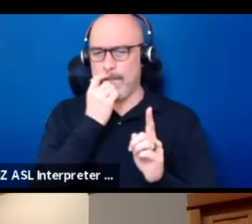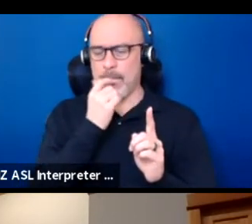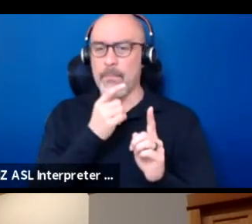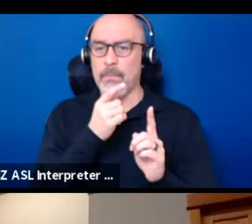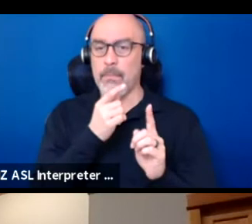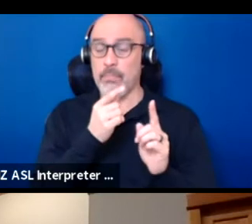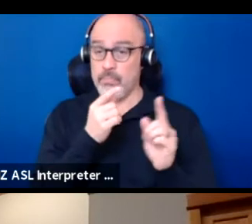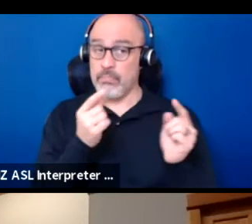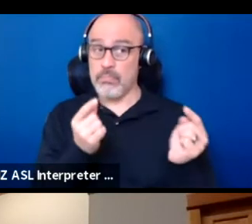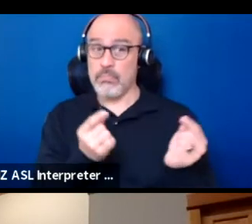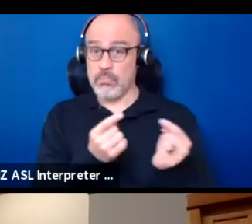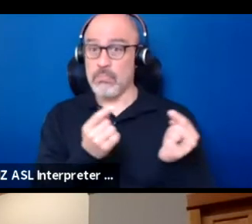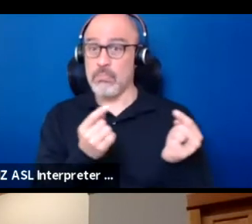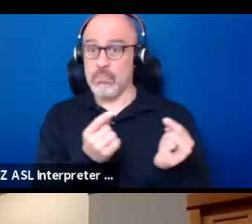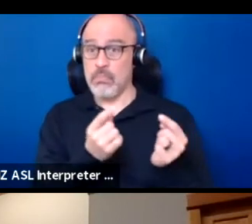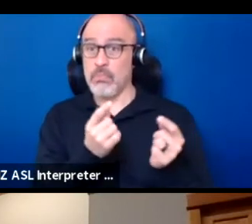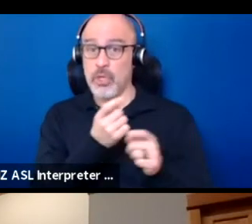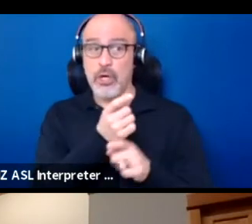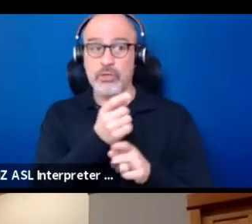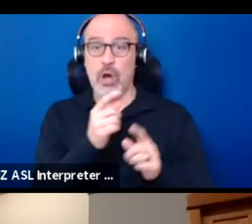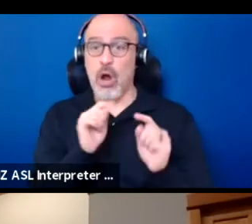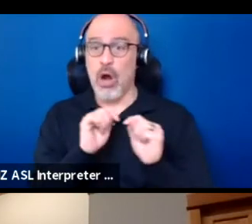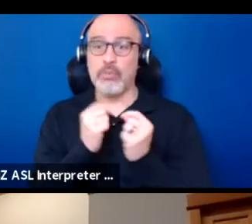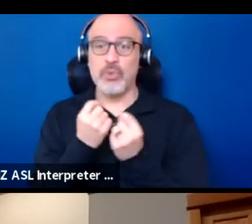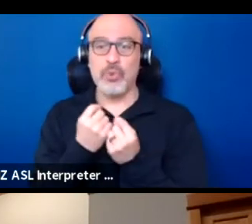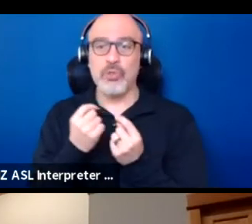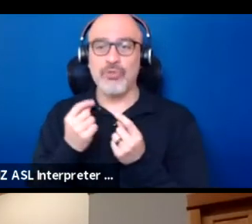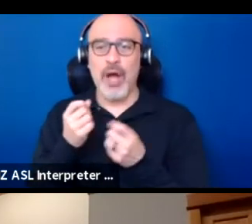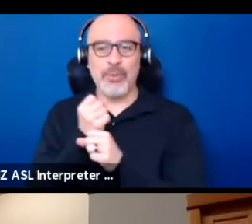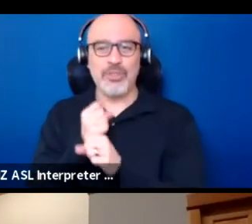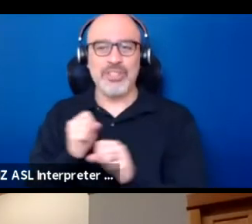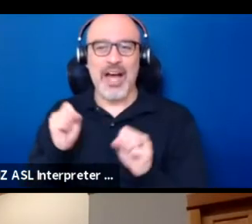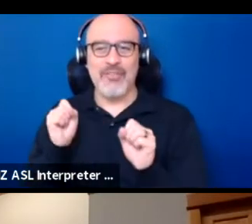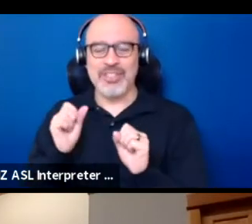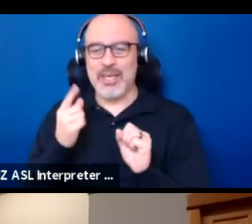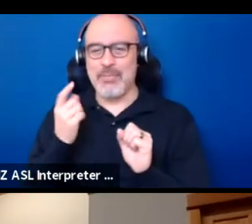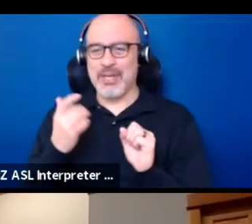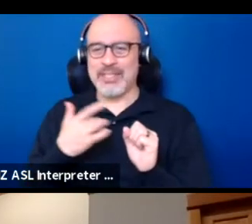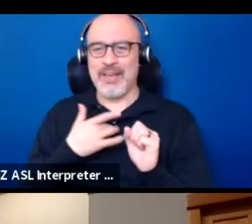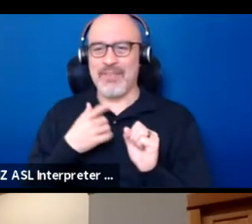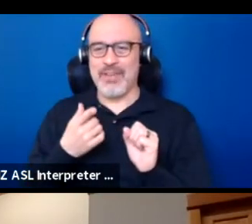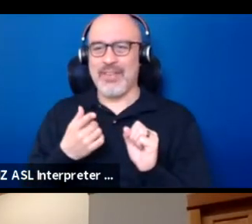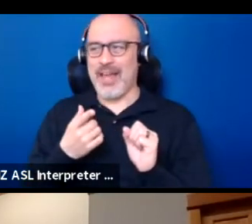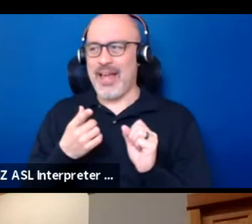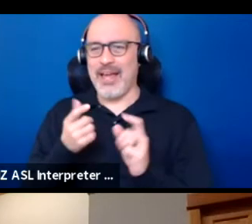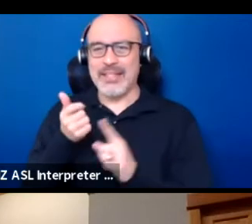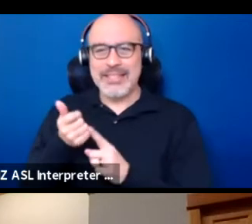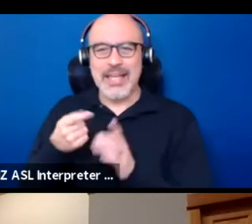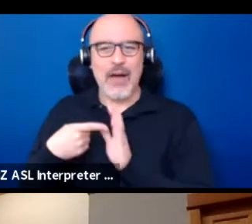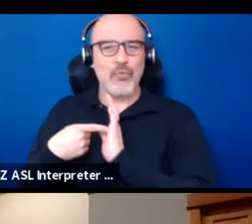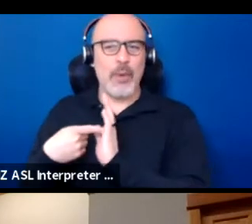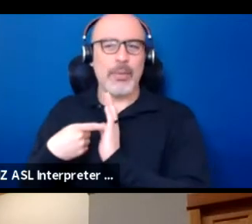to tribal sovereignty as a whole because it really goes to that issue of self-representation.